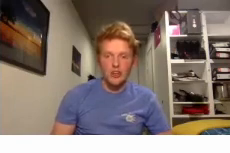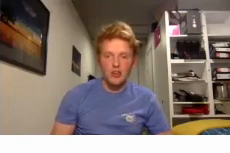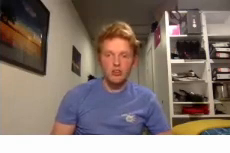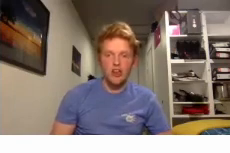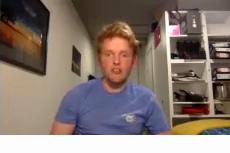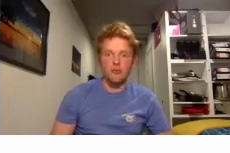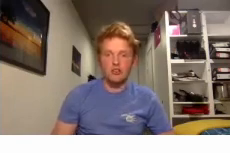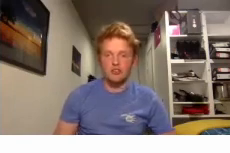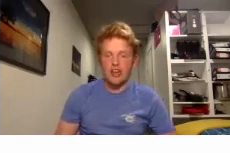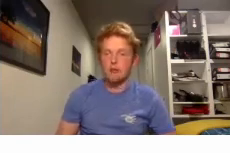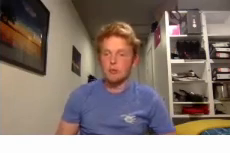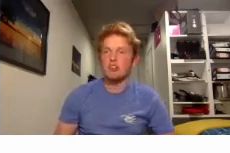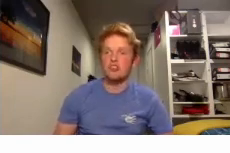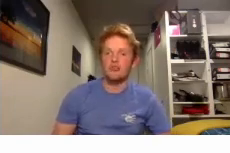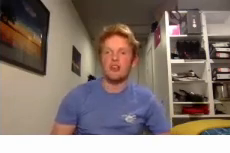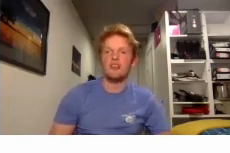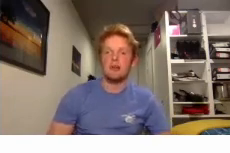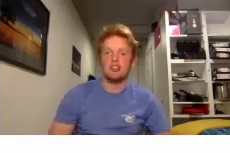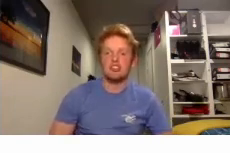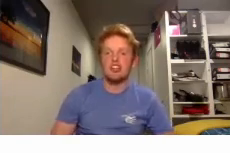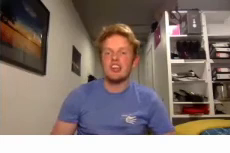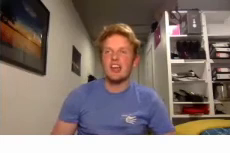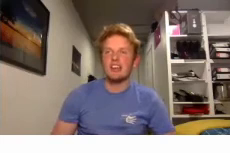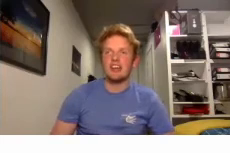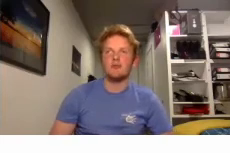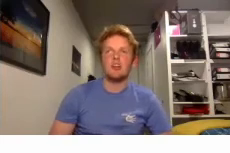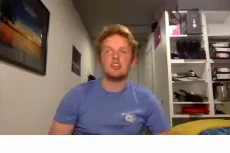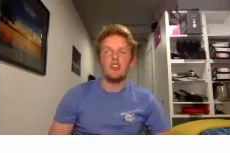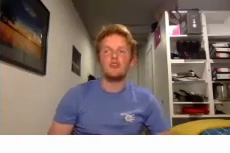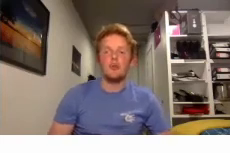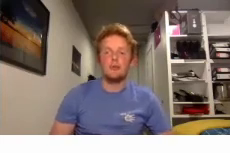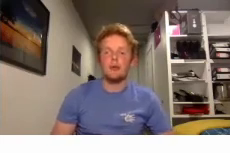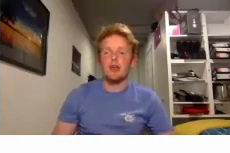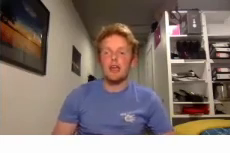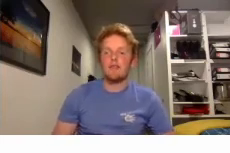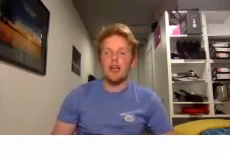content which came with using in very very much Calum so those will be public and then